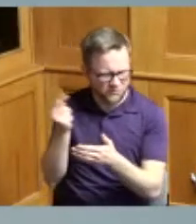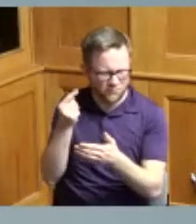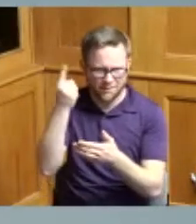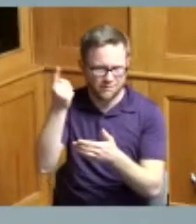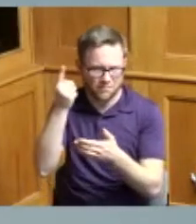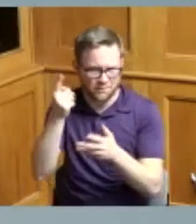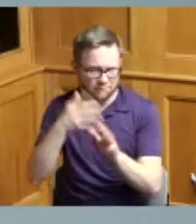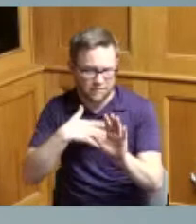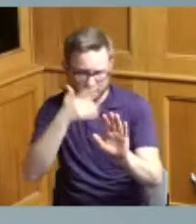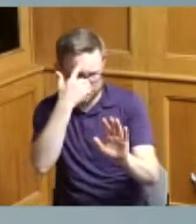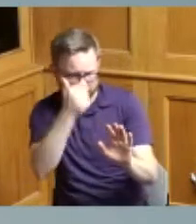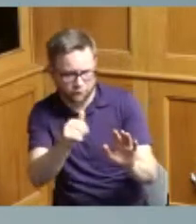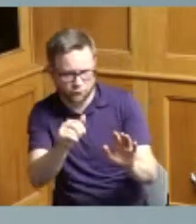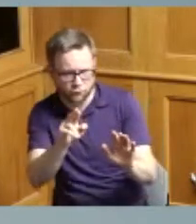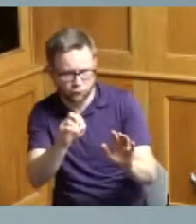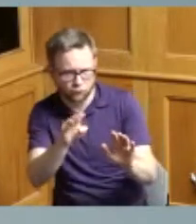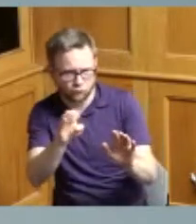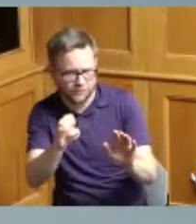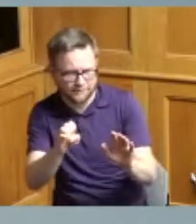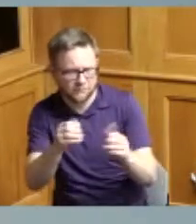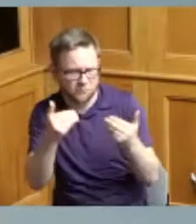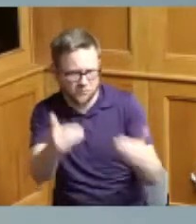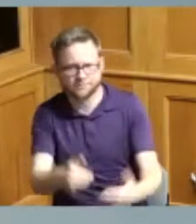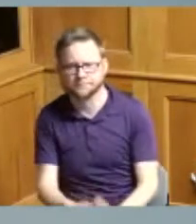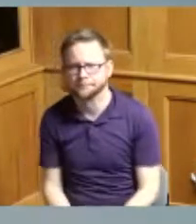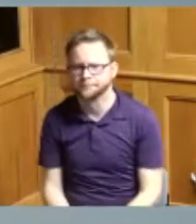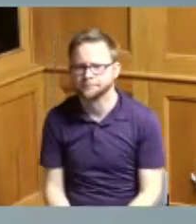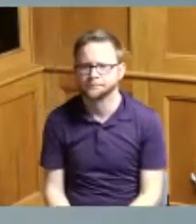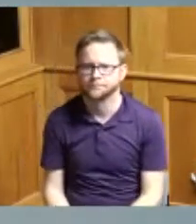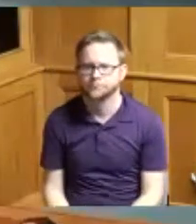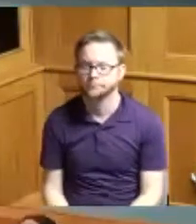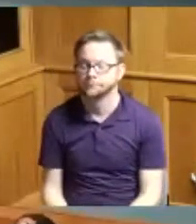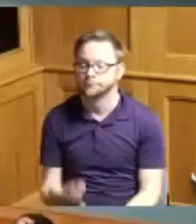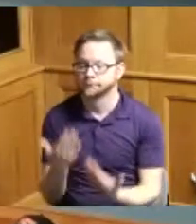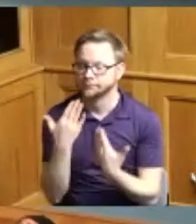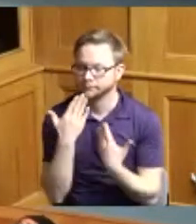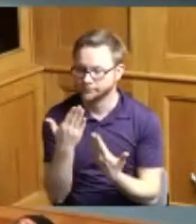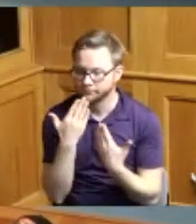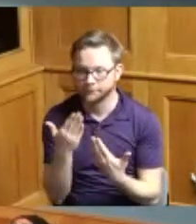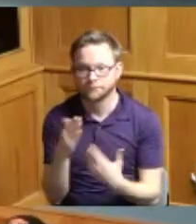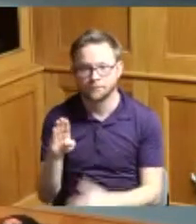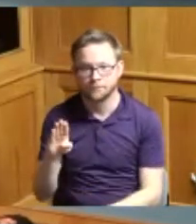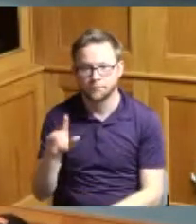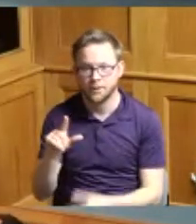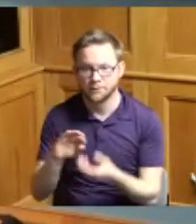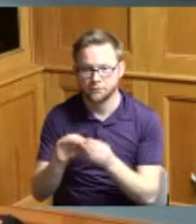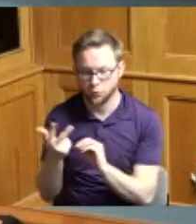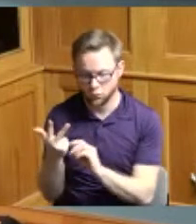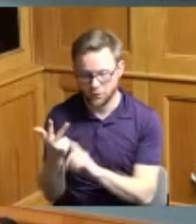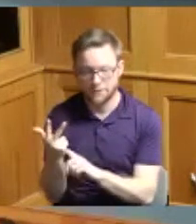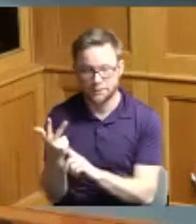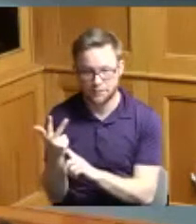Commissioner Reece for the introduction to by leave three thank you by leave three obviously